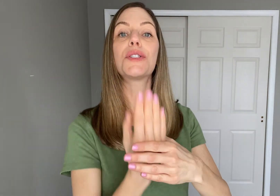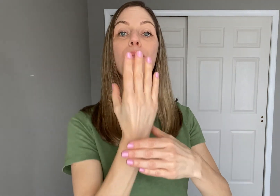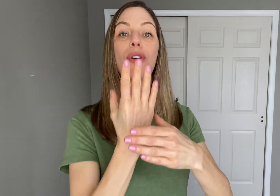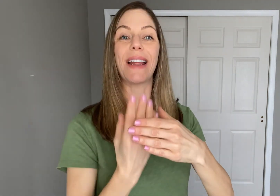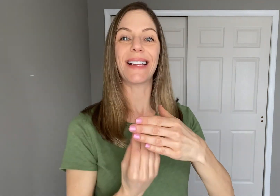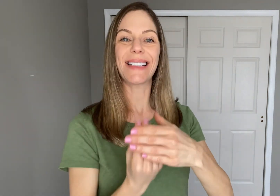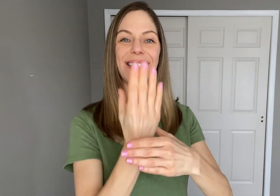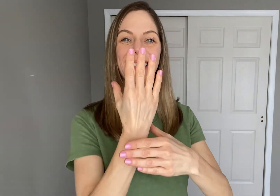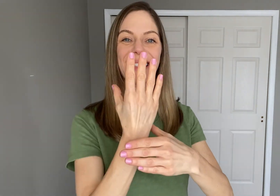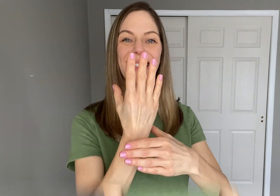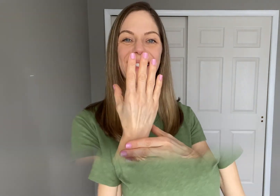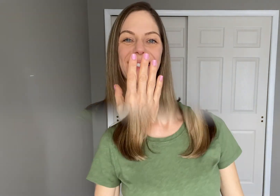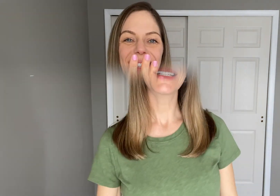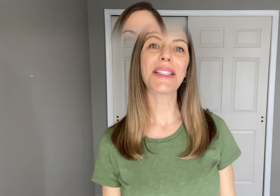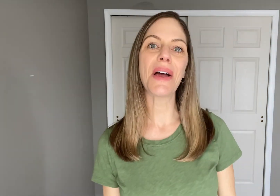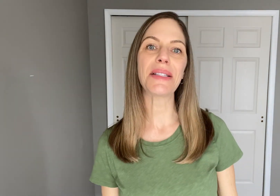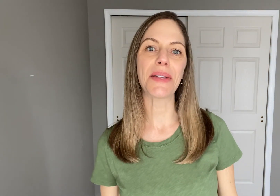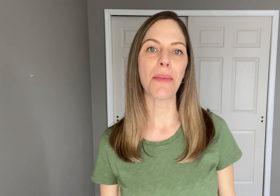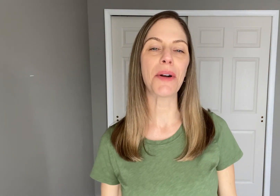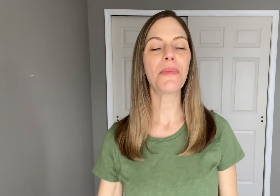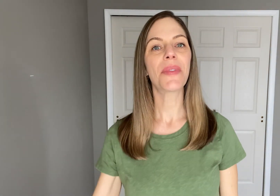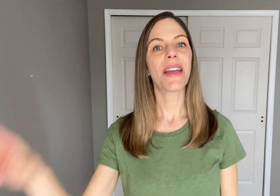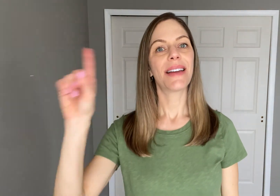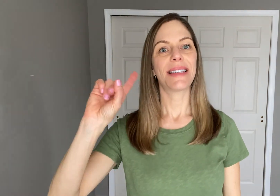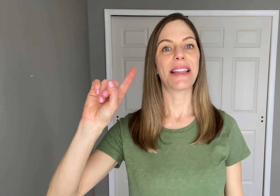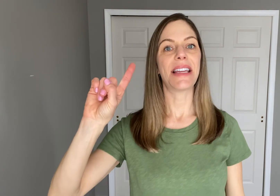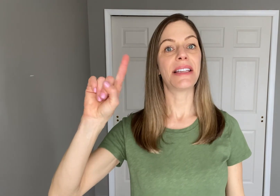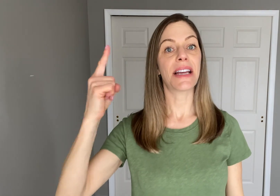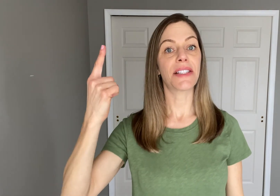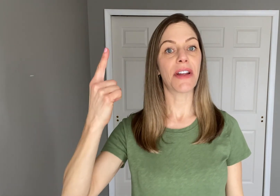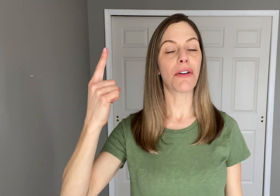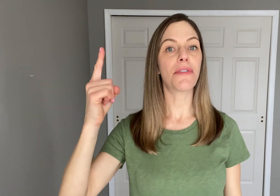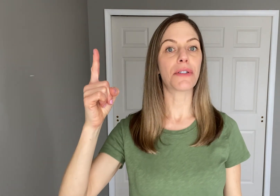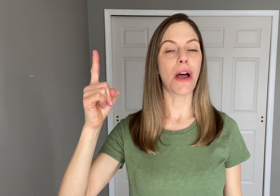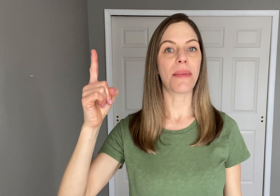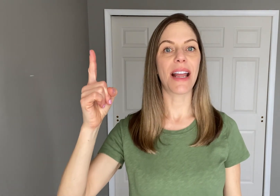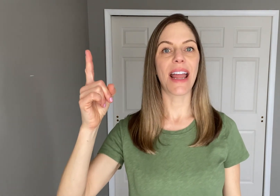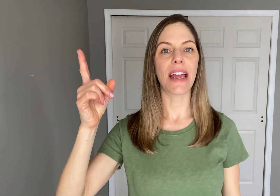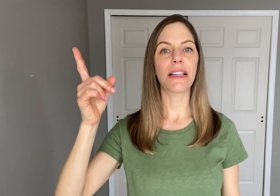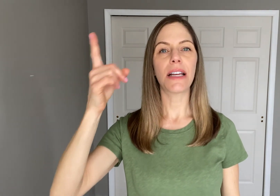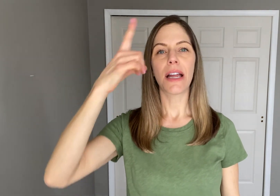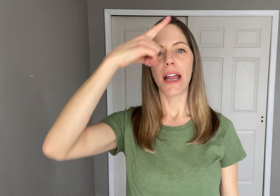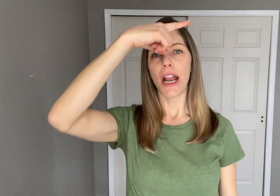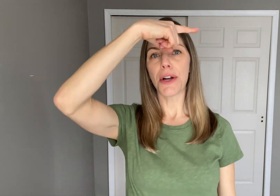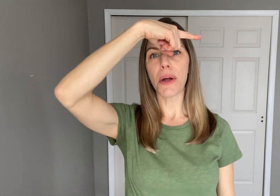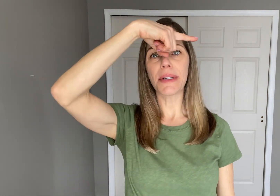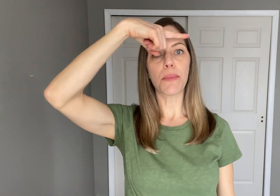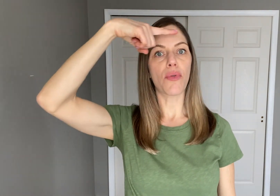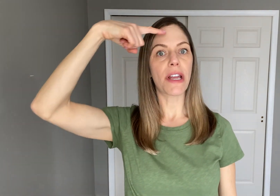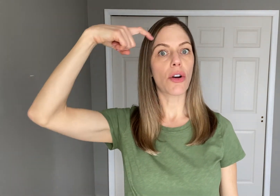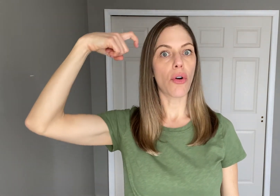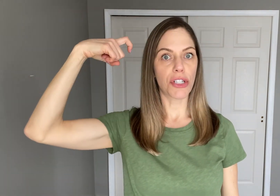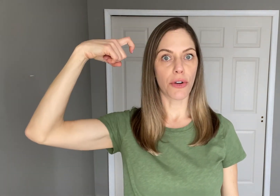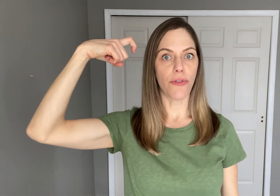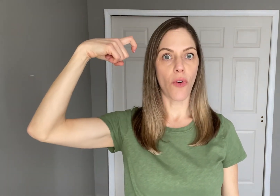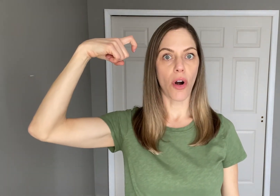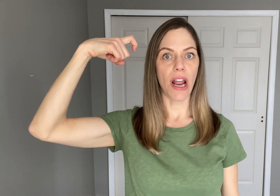"Spring" To sign SUMMER take the index finger of your dominant hand and you're going to bring it across your forehead.